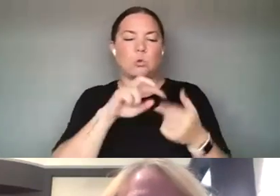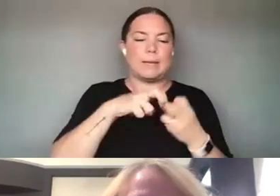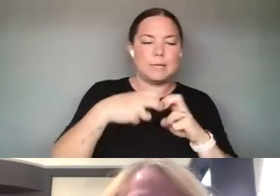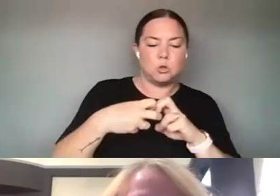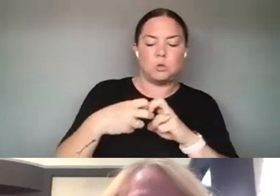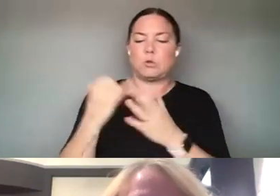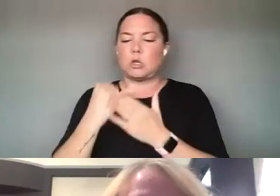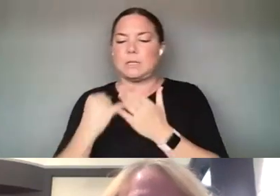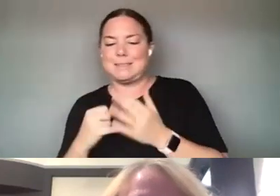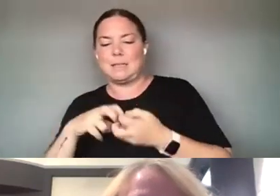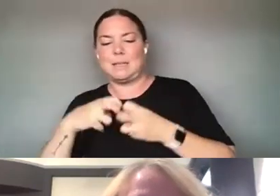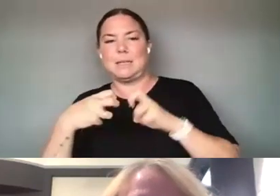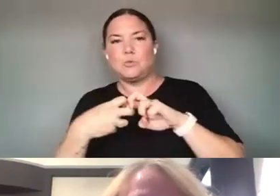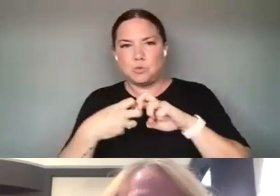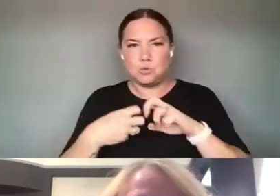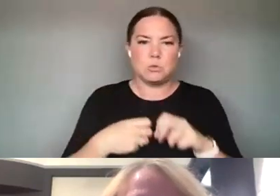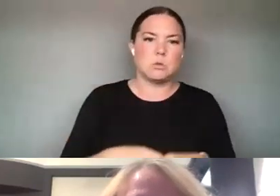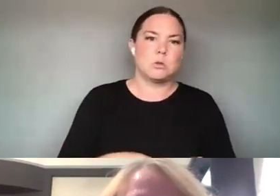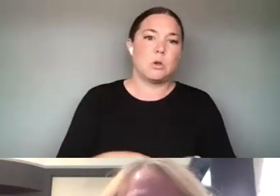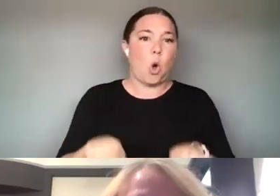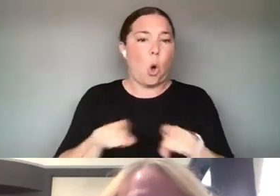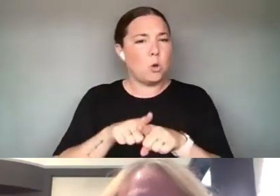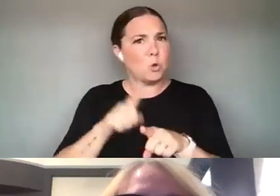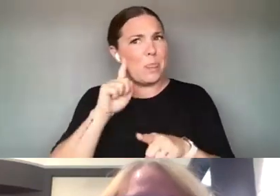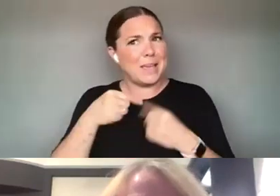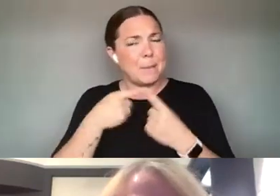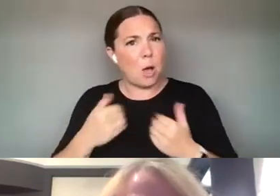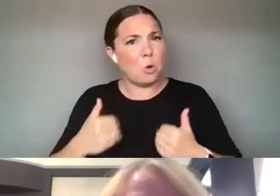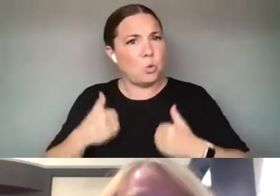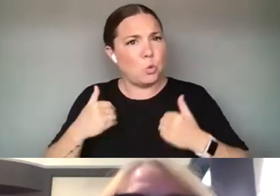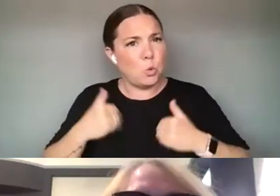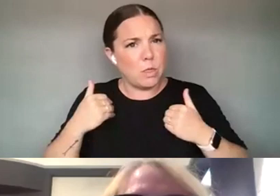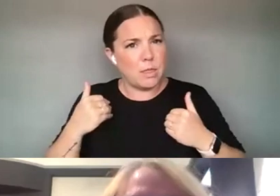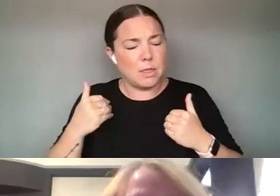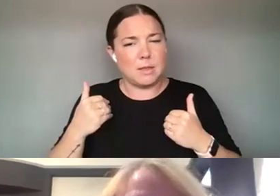IN PARTICULAR, I THINK ABOUT YOUTH AND YOU KNOW YOU GO INTO ANY CREATIVE YOUTH DEVELOPMENT CENTER